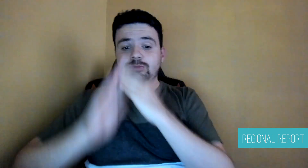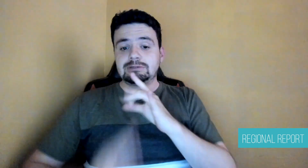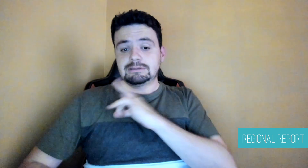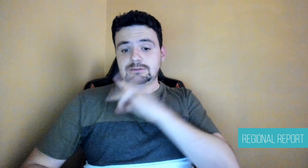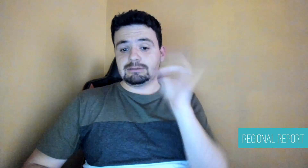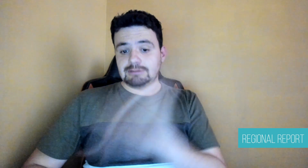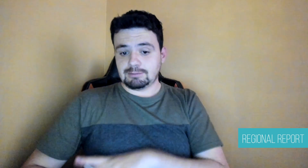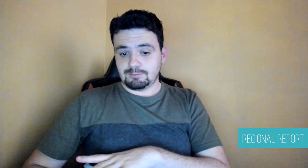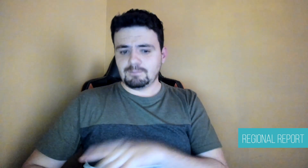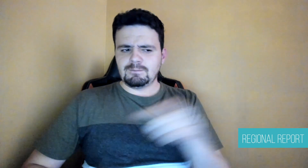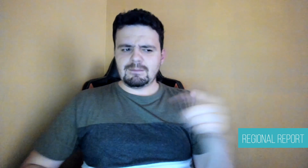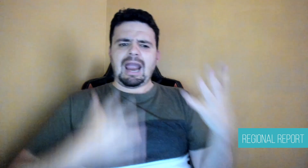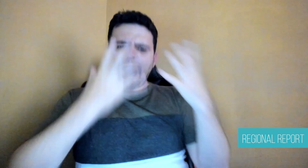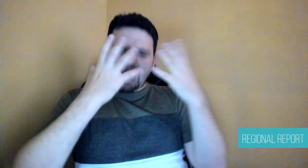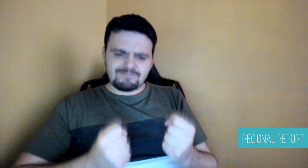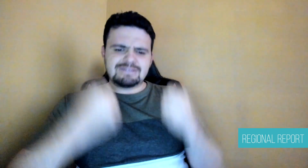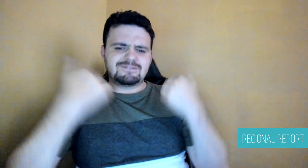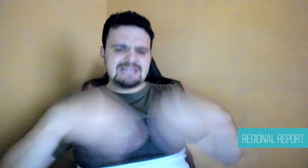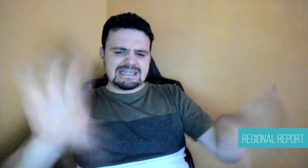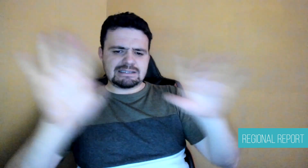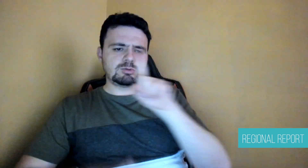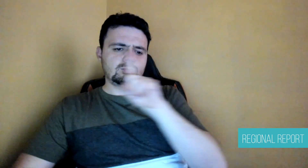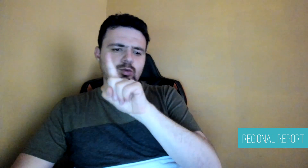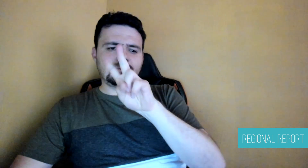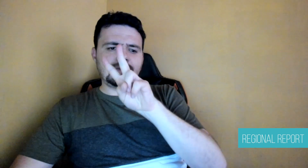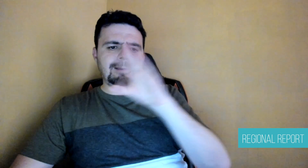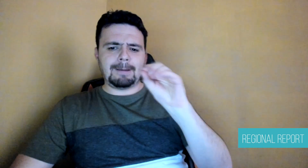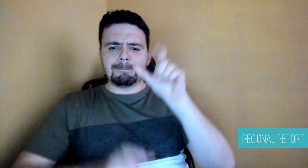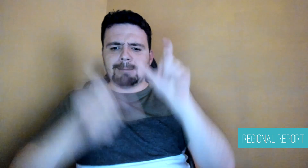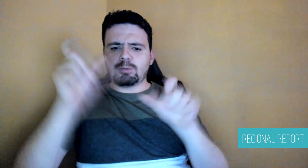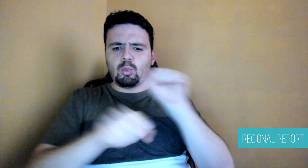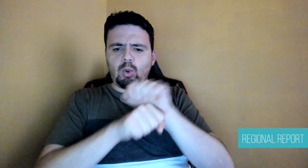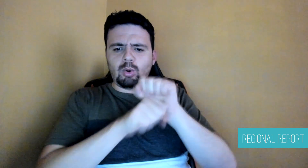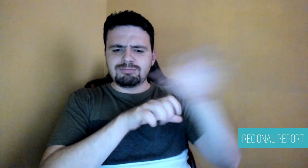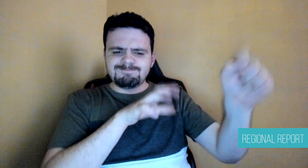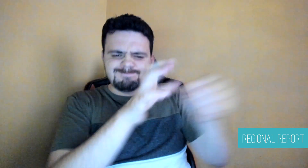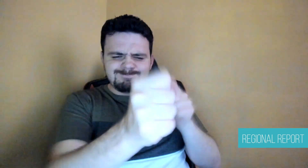community in Chile. We already have 120 executives